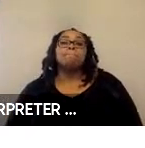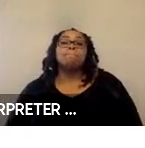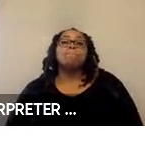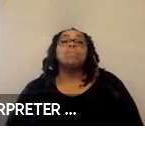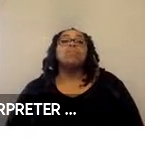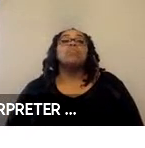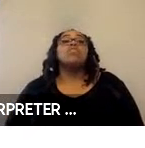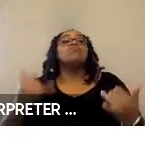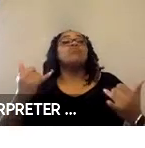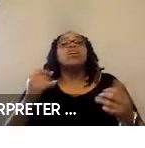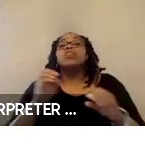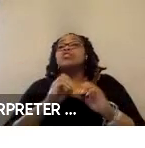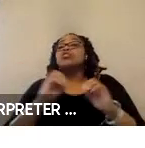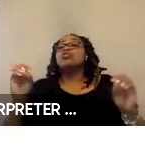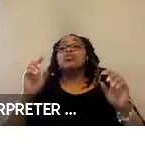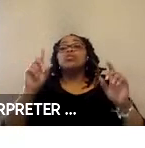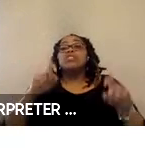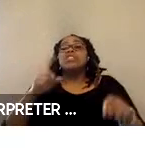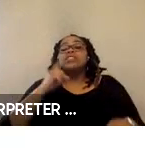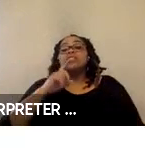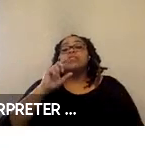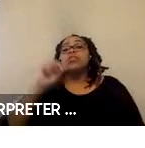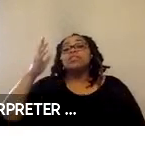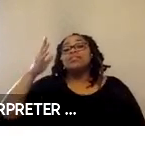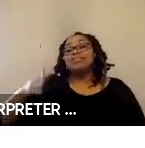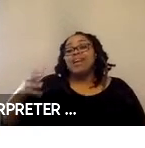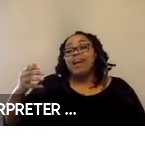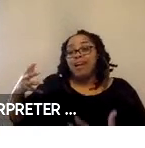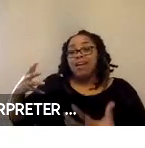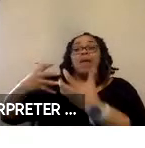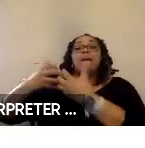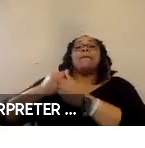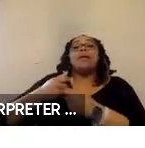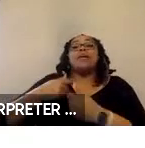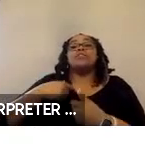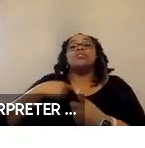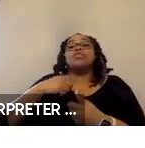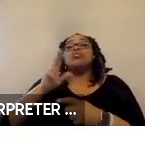for side impact wheelchair testing. So, we used, we chose to use conditions similar to